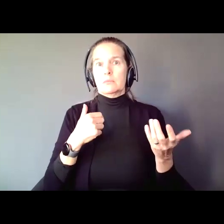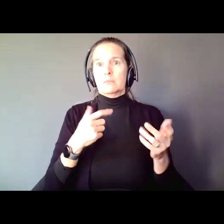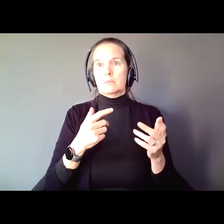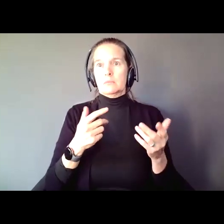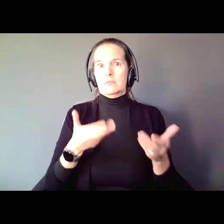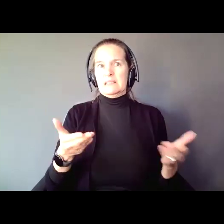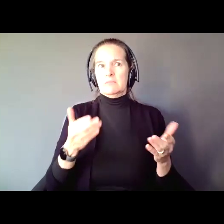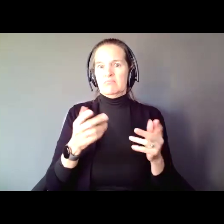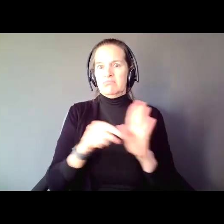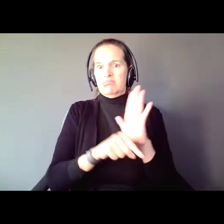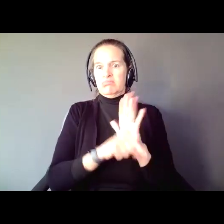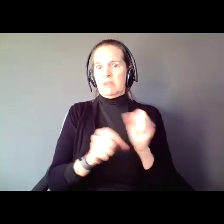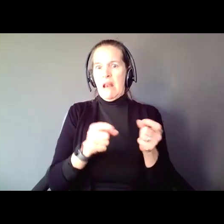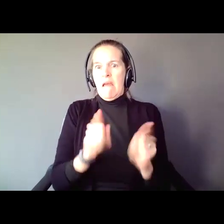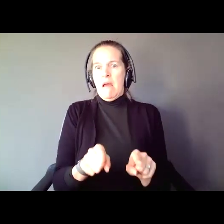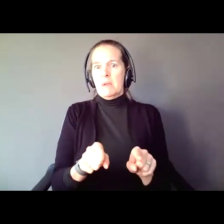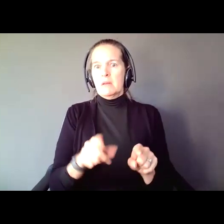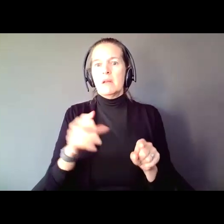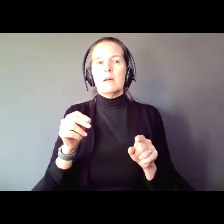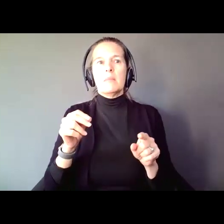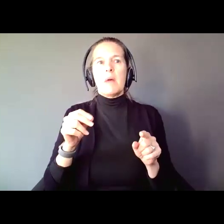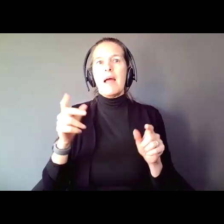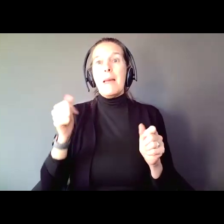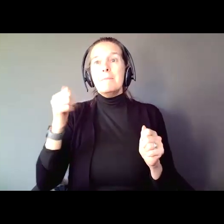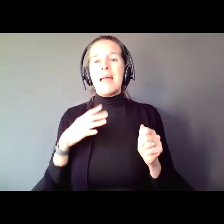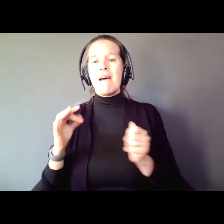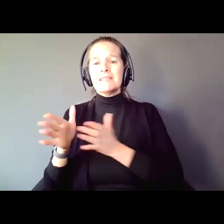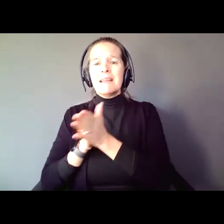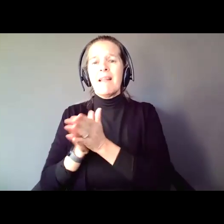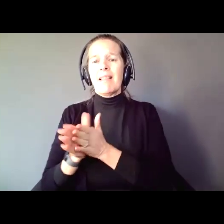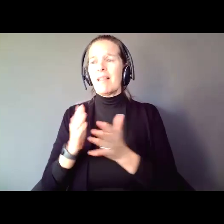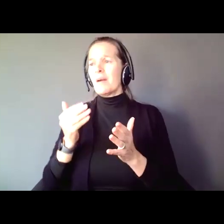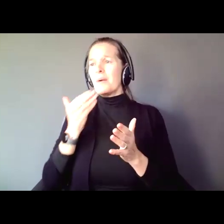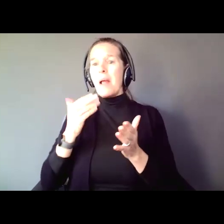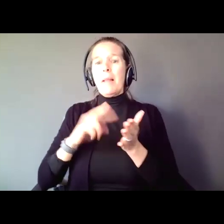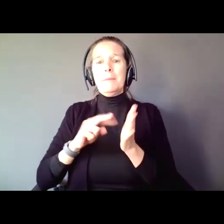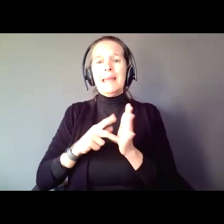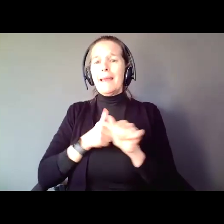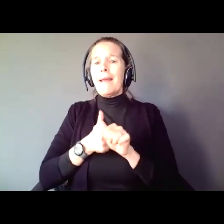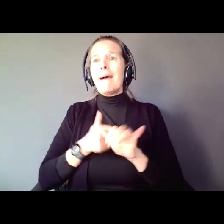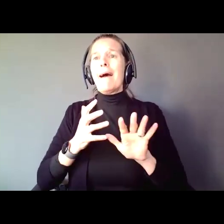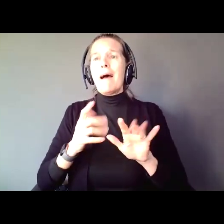insidious encroachment by men of zeal who are well meaning, but not without understanding. Look,